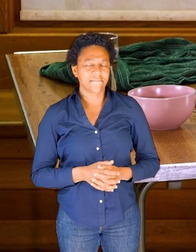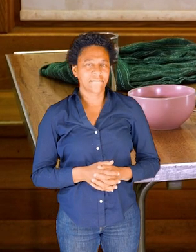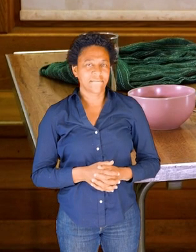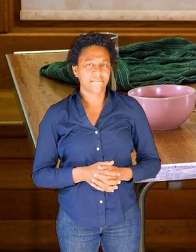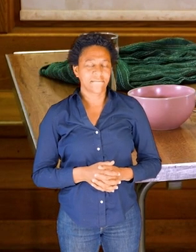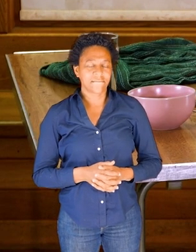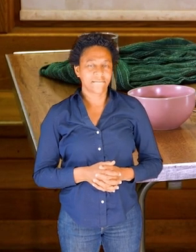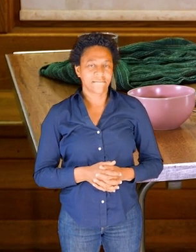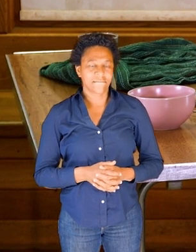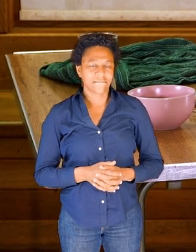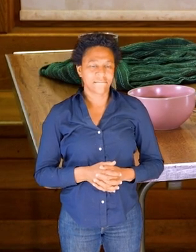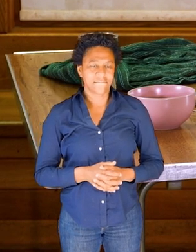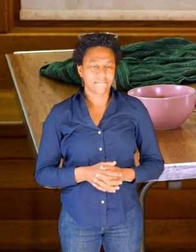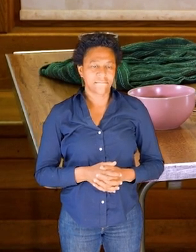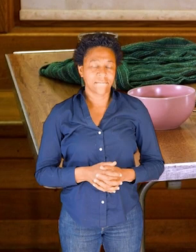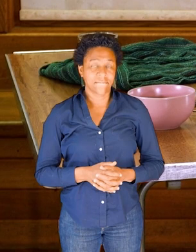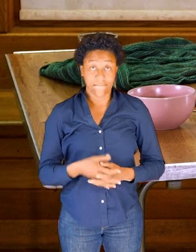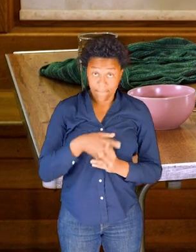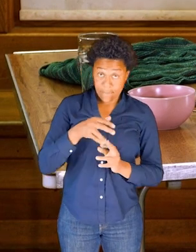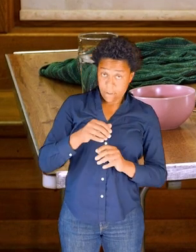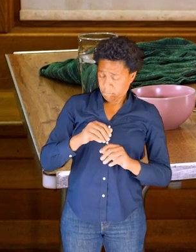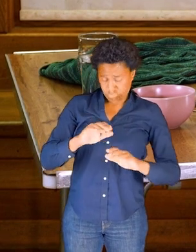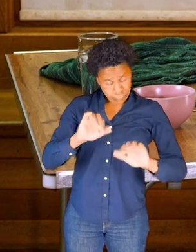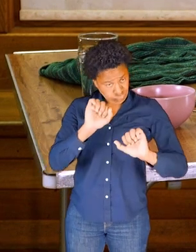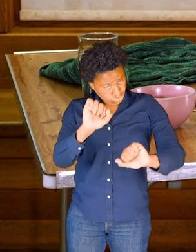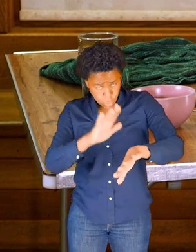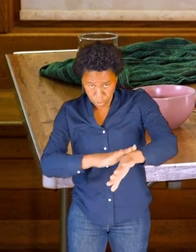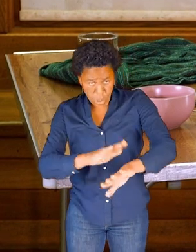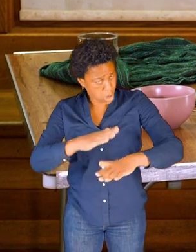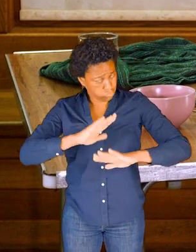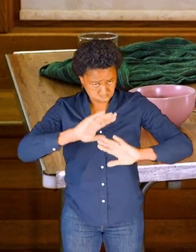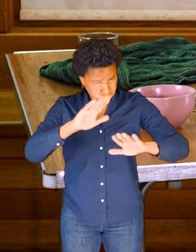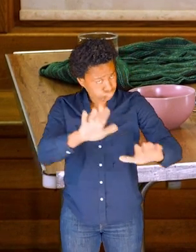When you are ready, we're going to end that exploration and pick up,